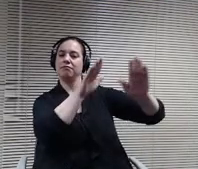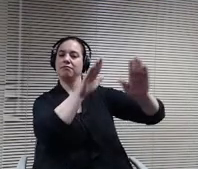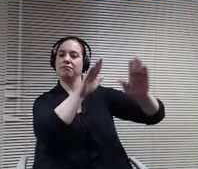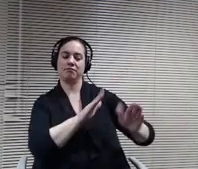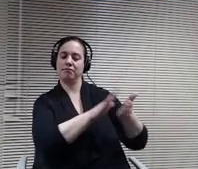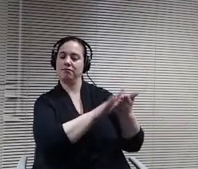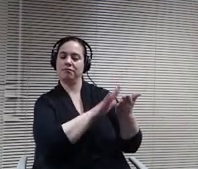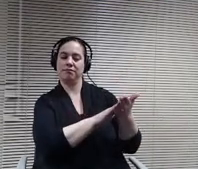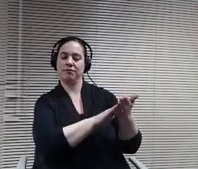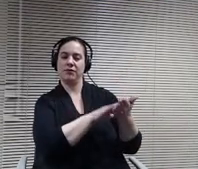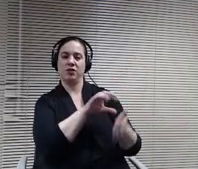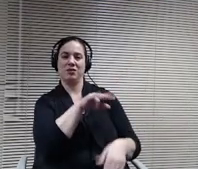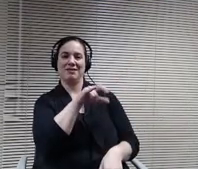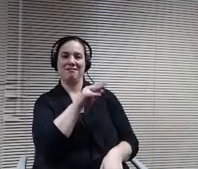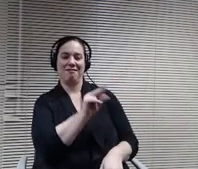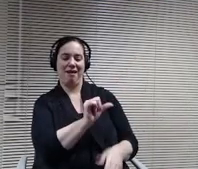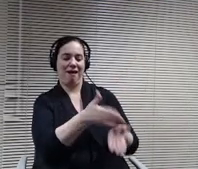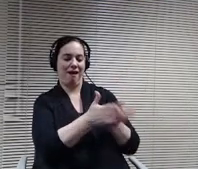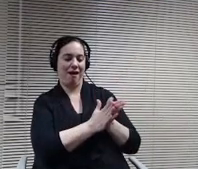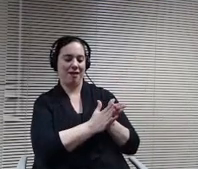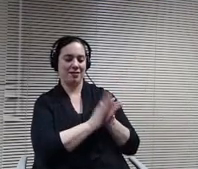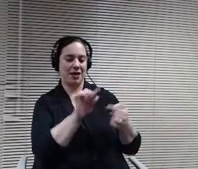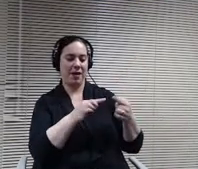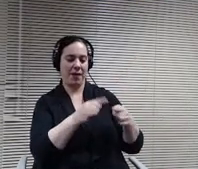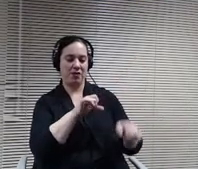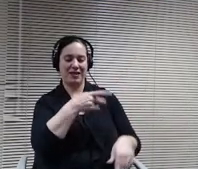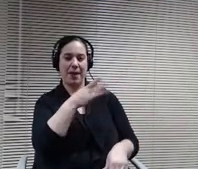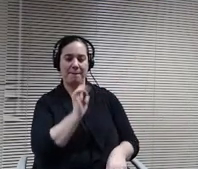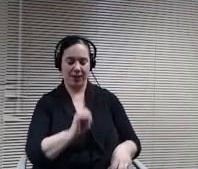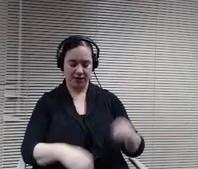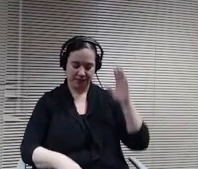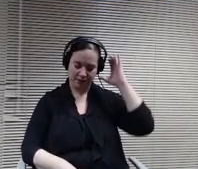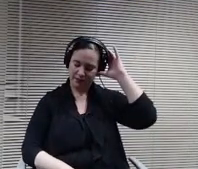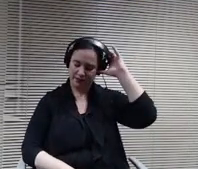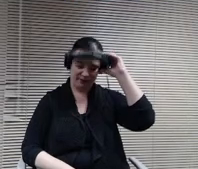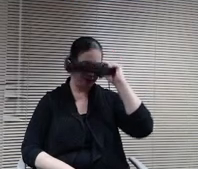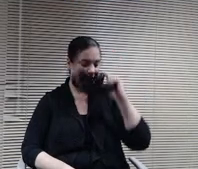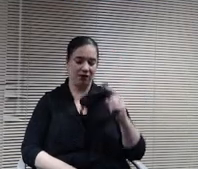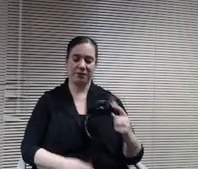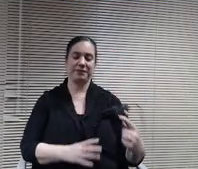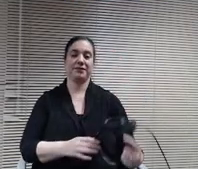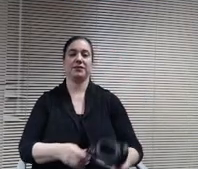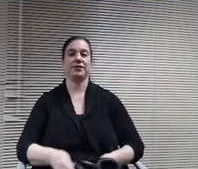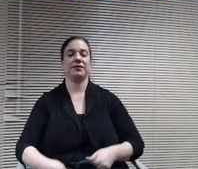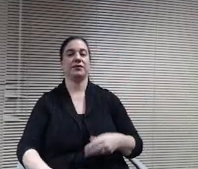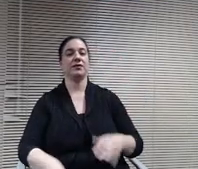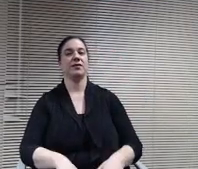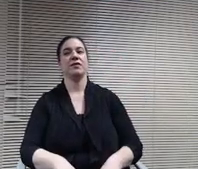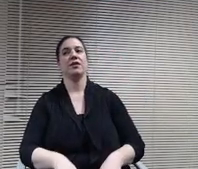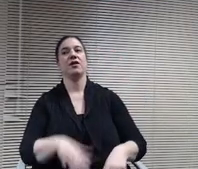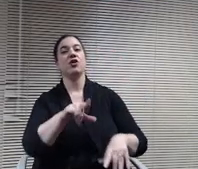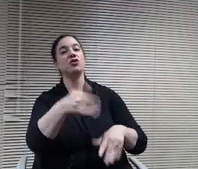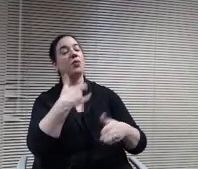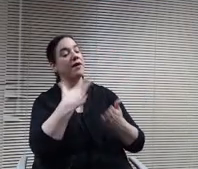this space because miss you are comparing it to traditional space in the students and and you know you answer it well. You